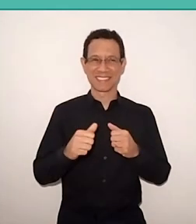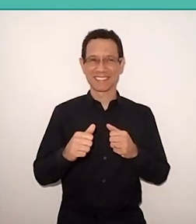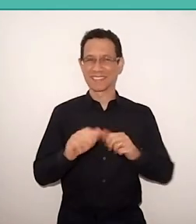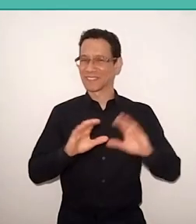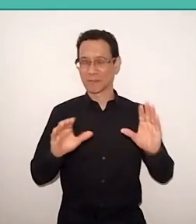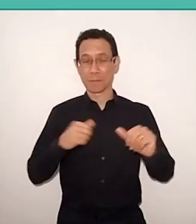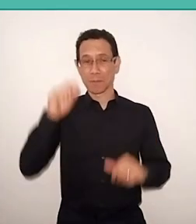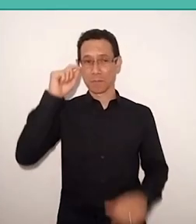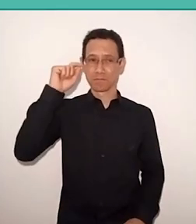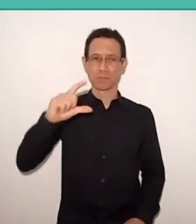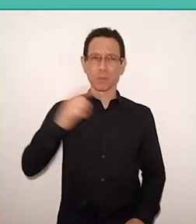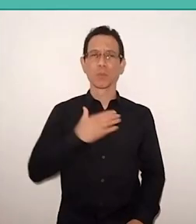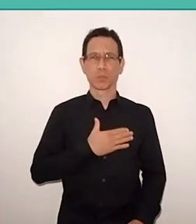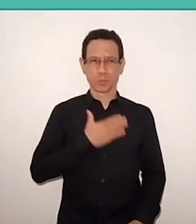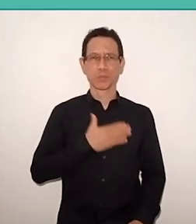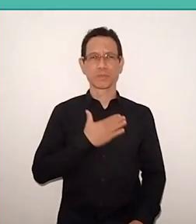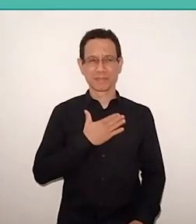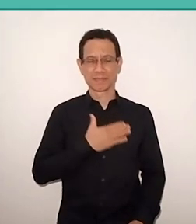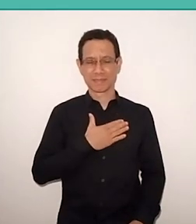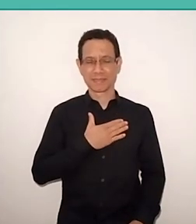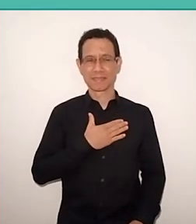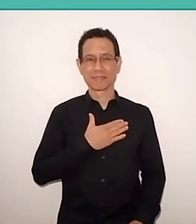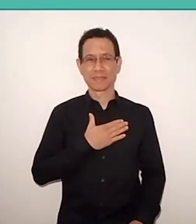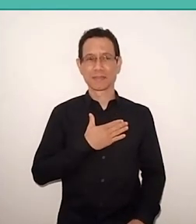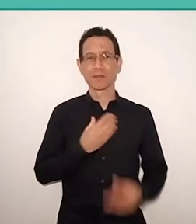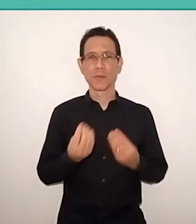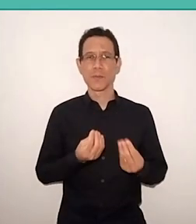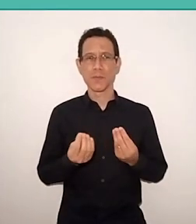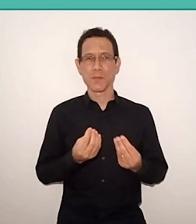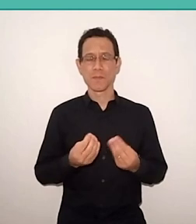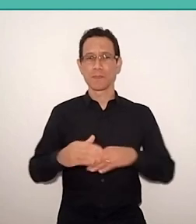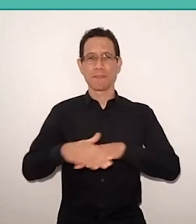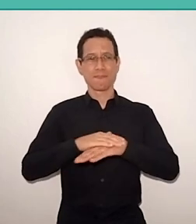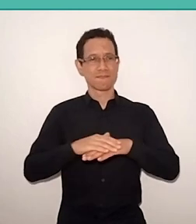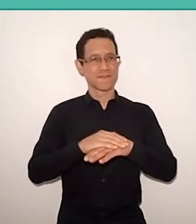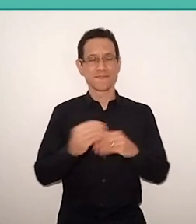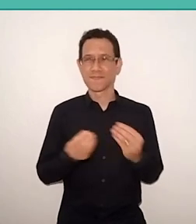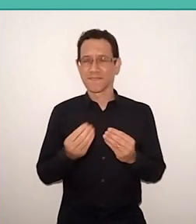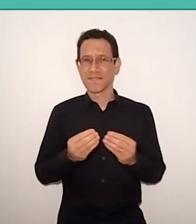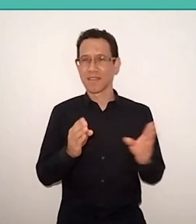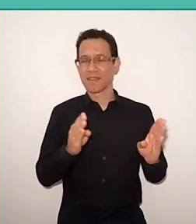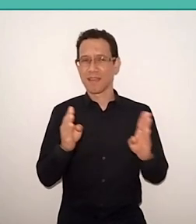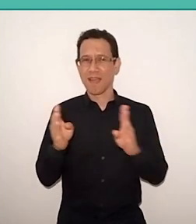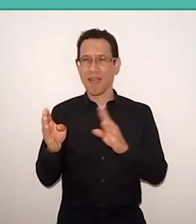but I tried to make up for this lack dedicating myself to study from the work of Paulo Freire,